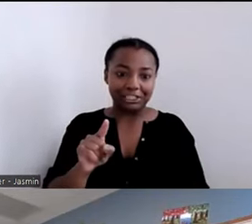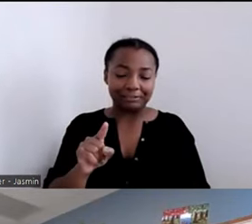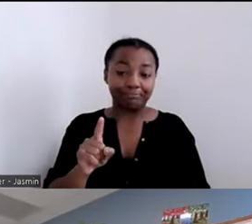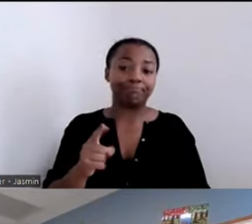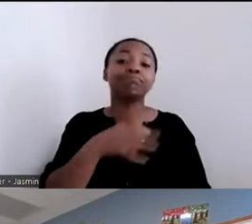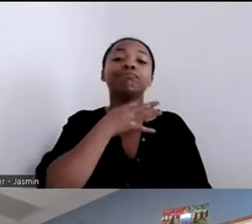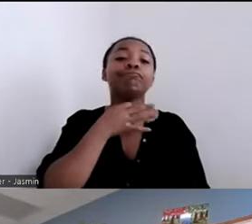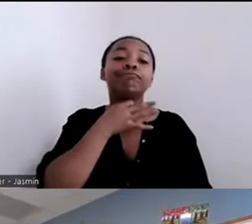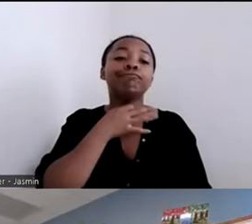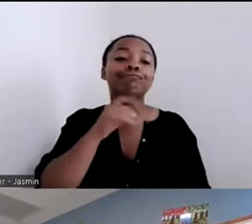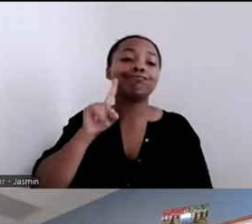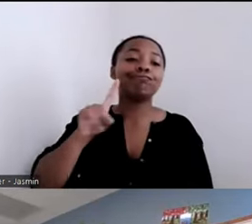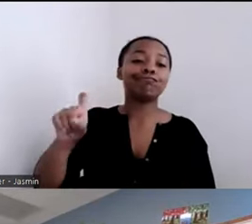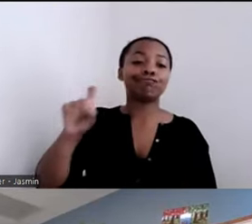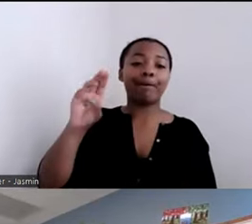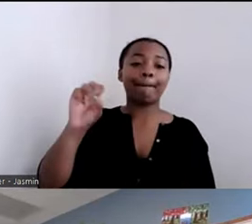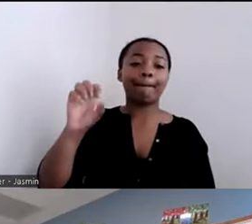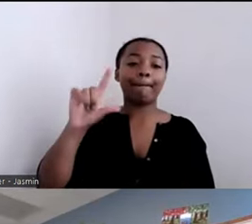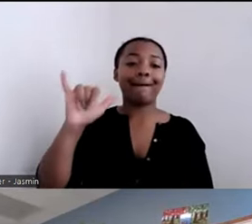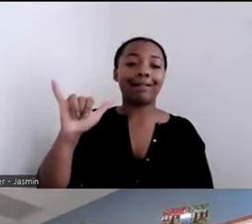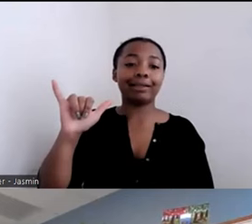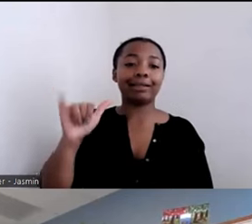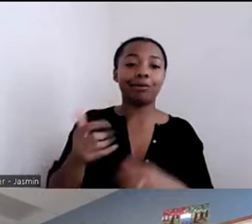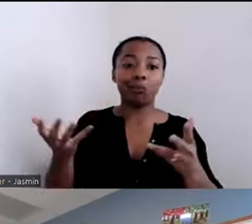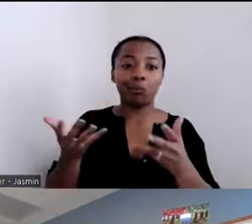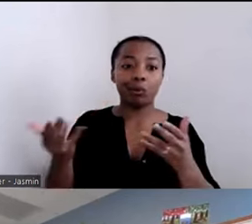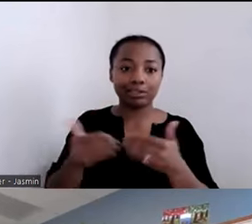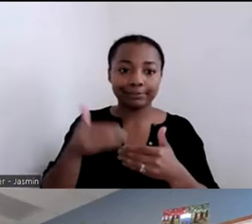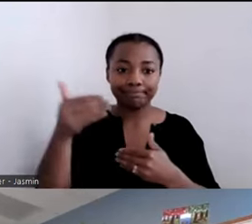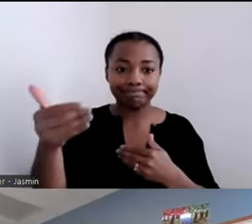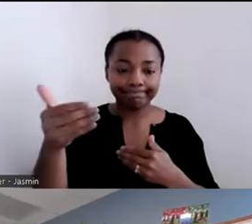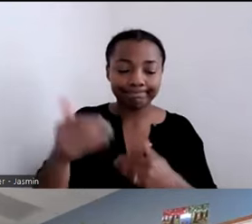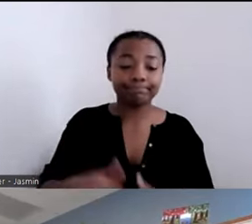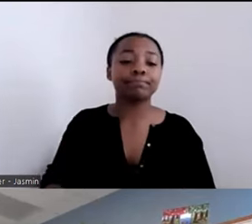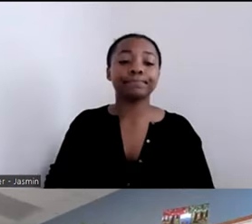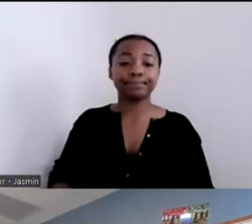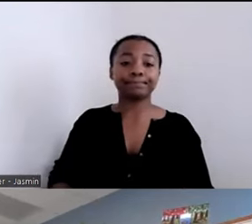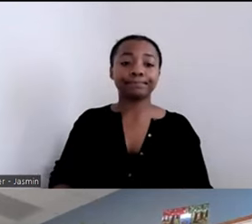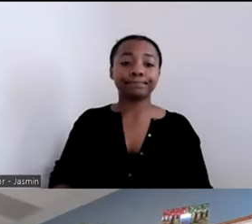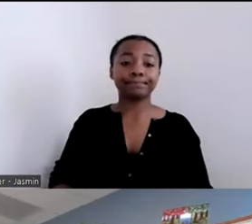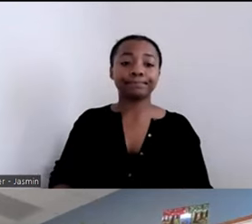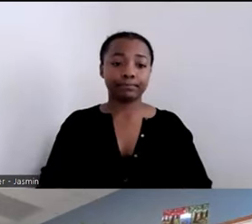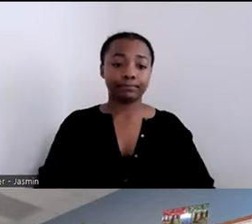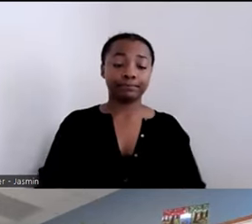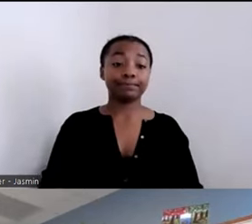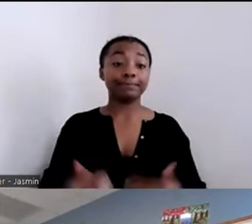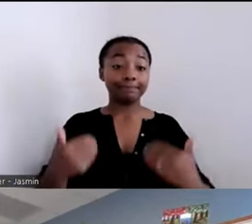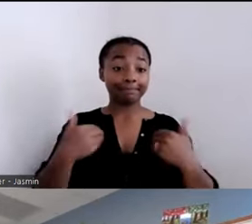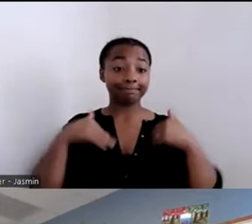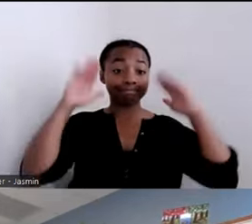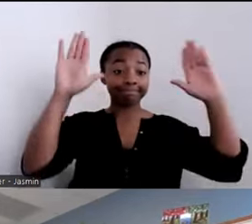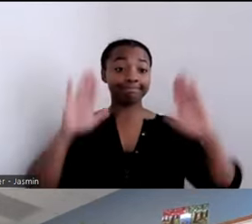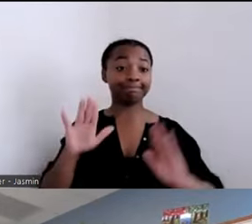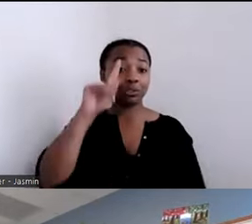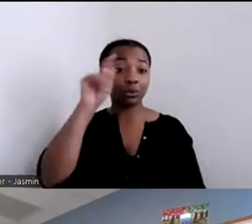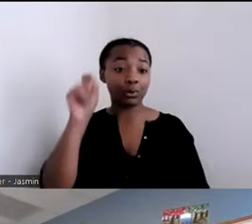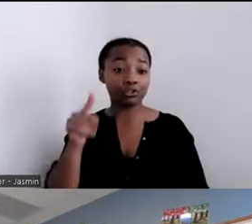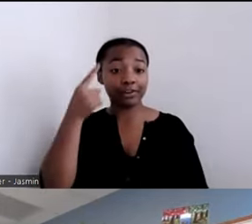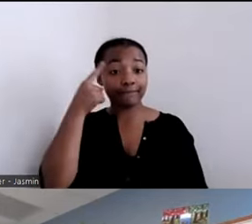This is a great question we had early on for Kim. Just because